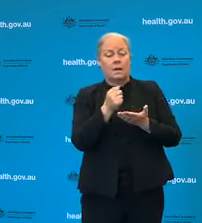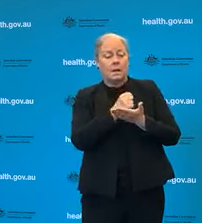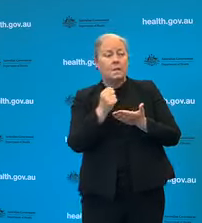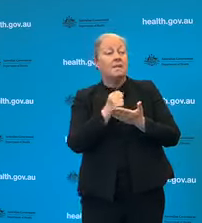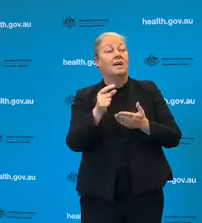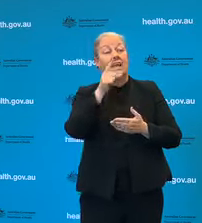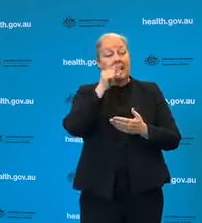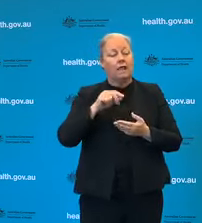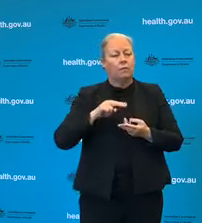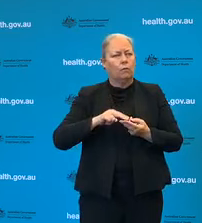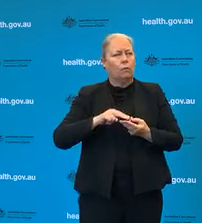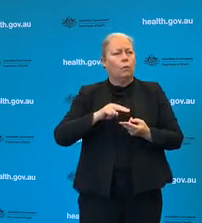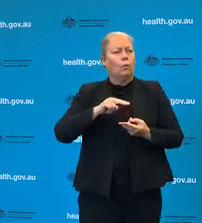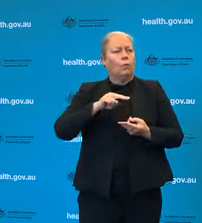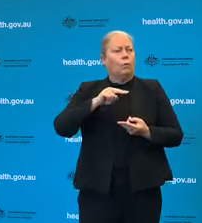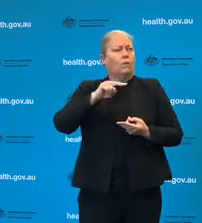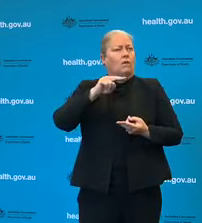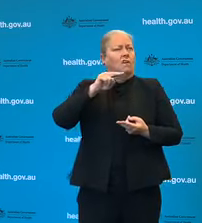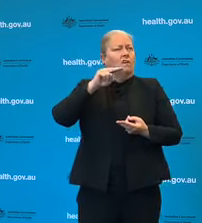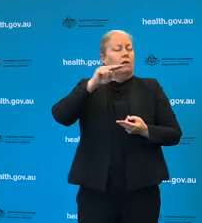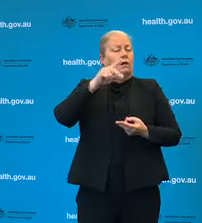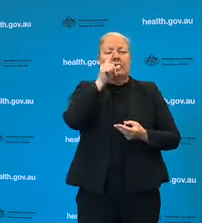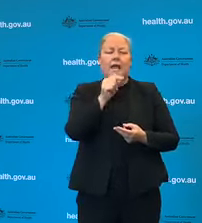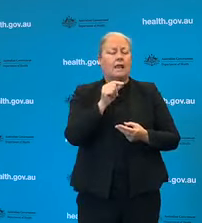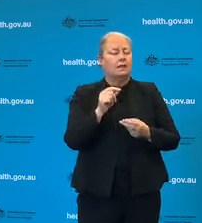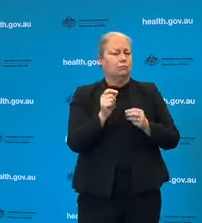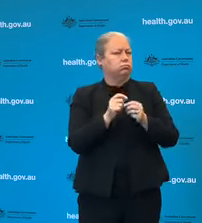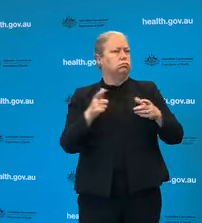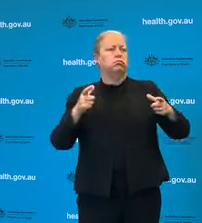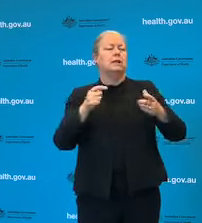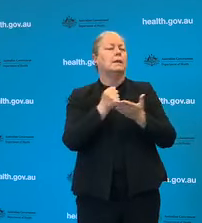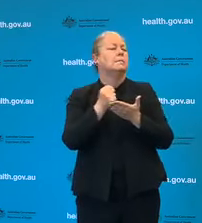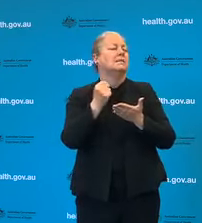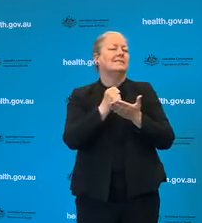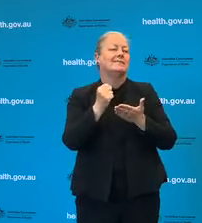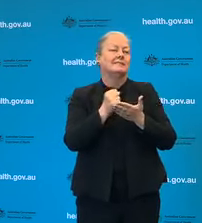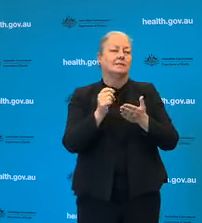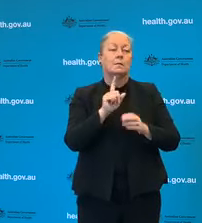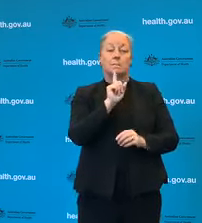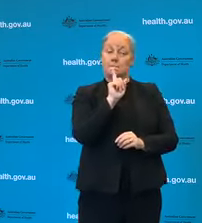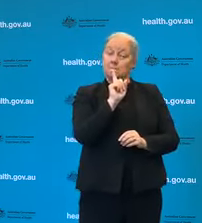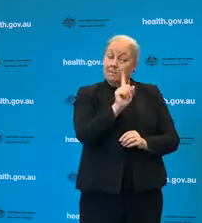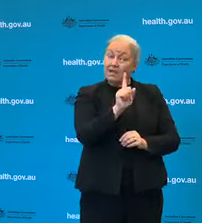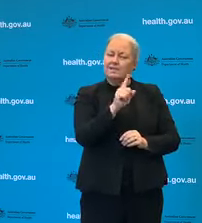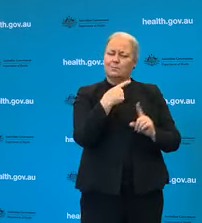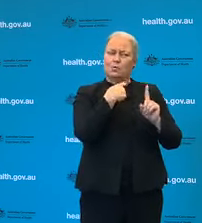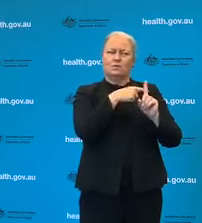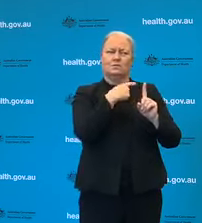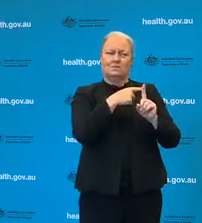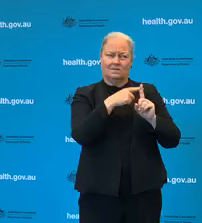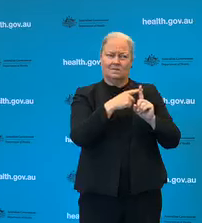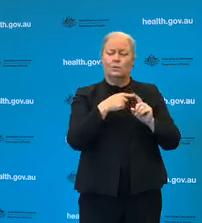little bit over the next coming, over the coming days but it is a substantial reassurance that the overall trend